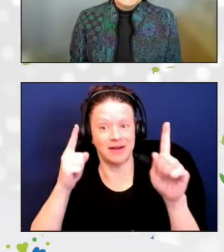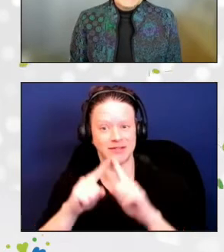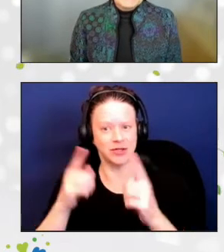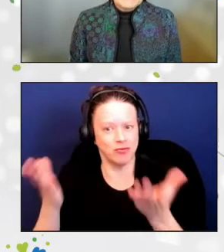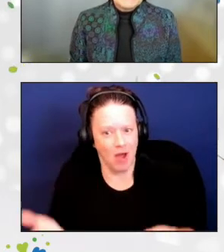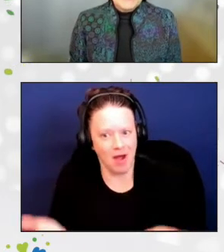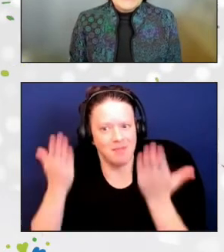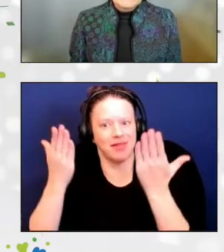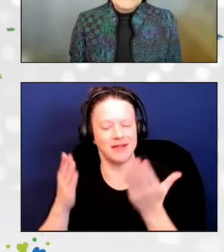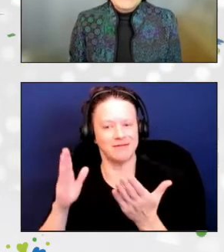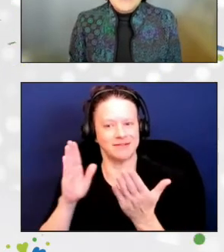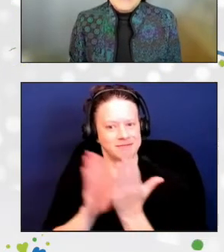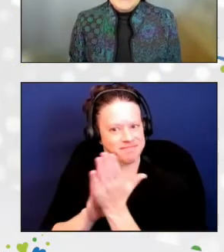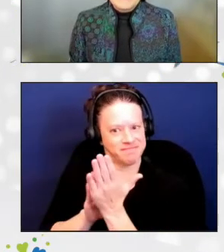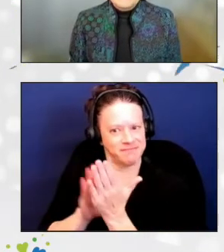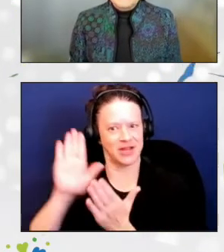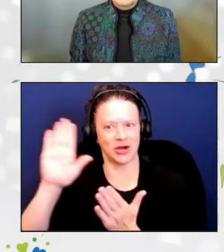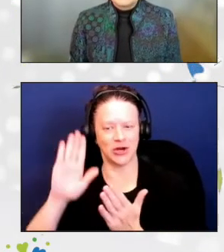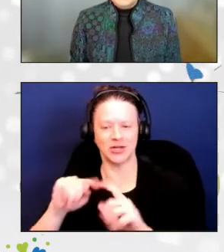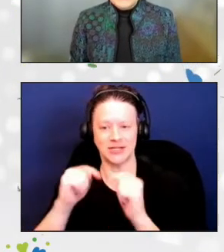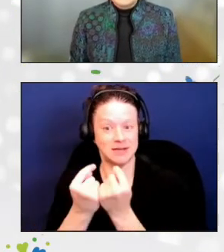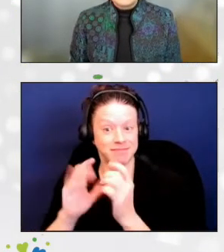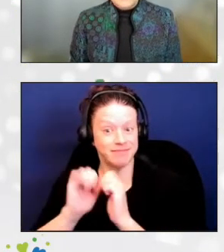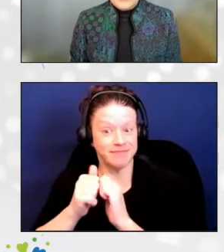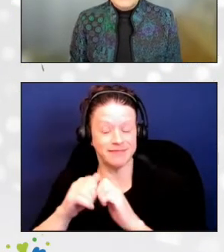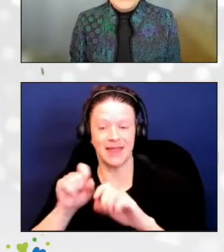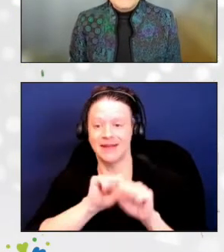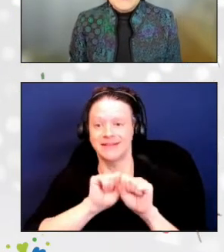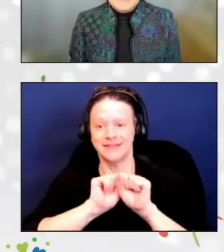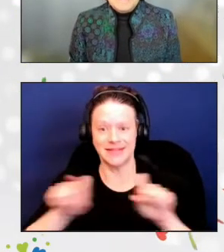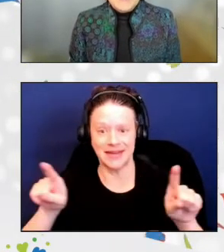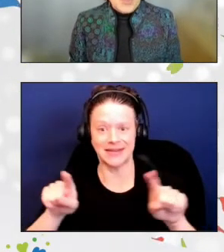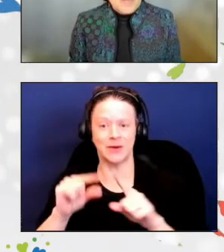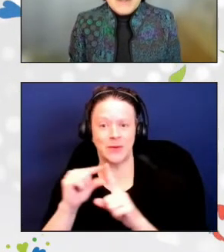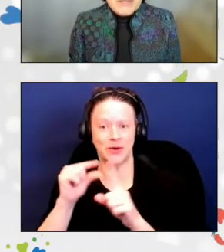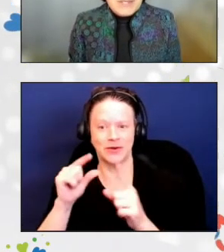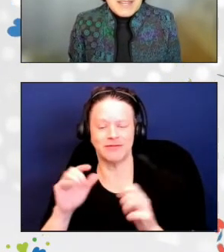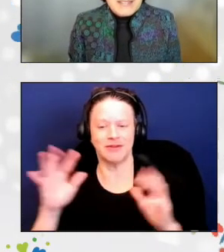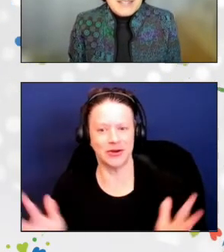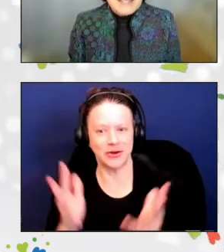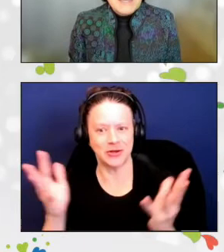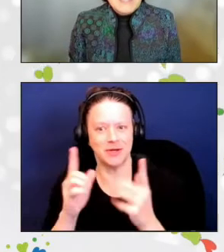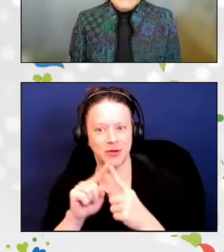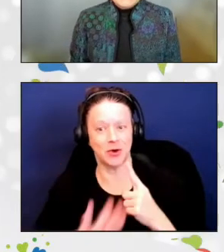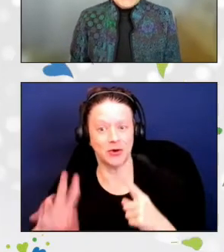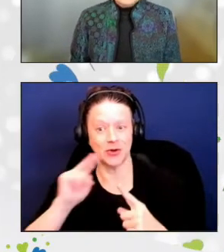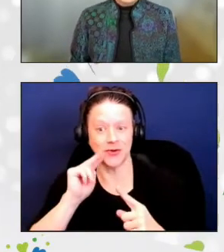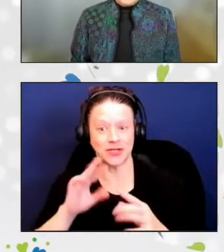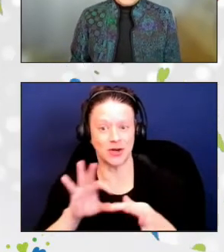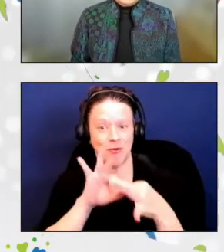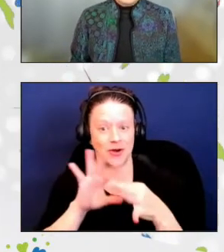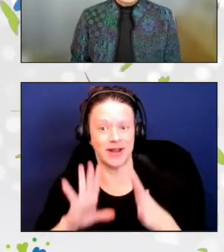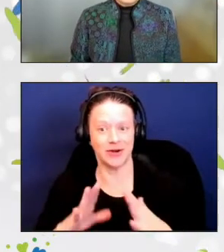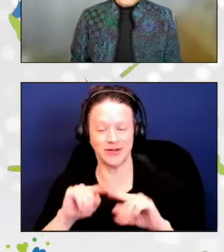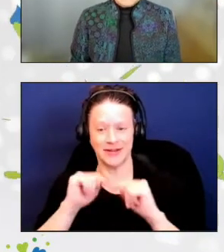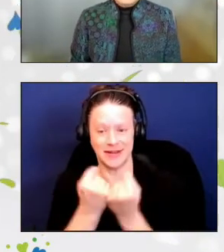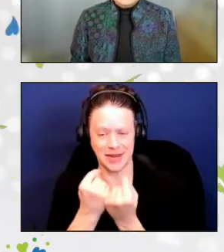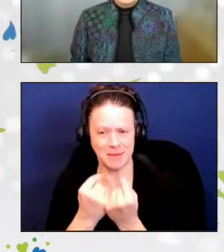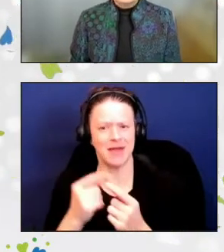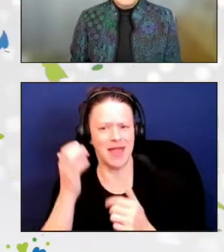by sending words of encouragement to her nutrition coordinator team, almost daily. A simple act that the staff says